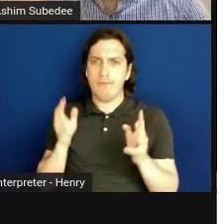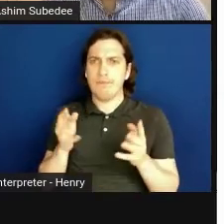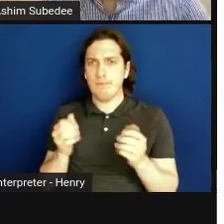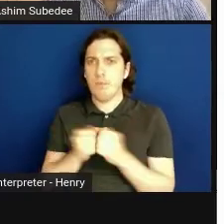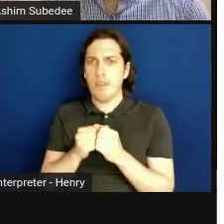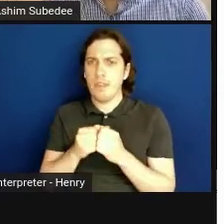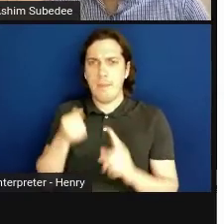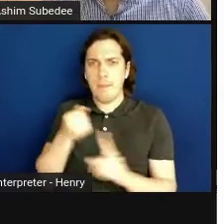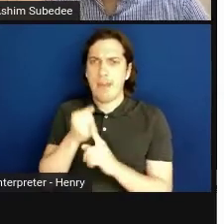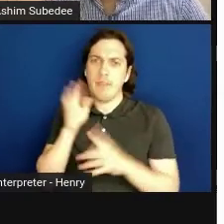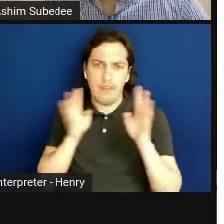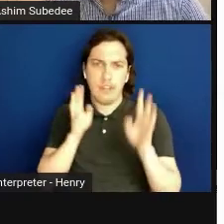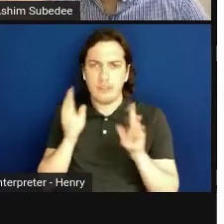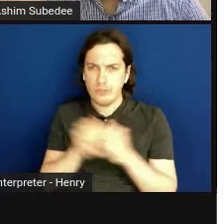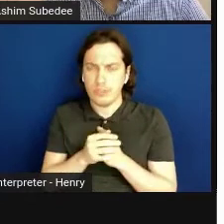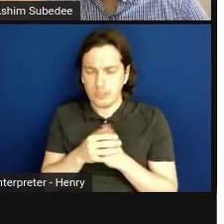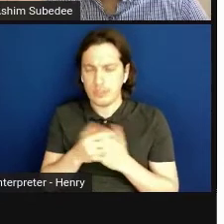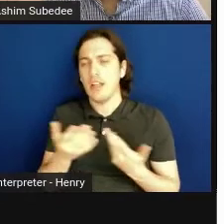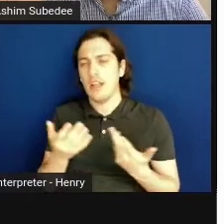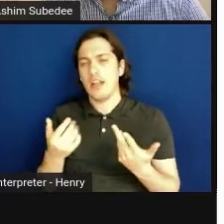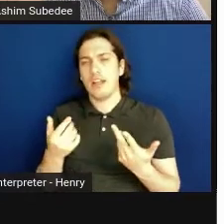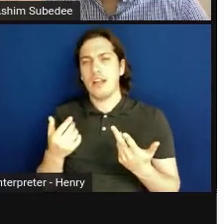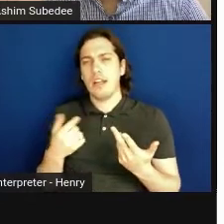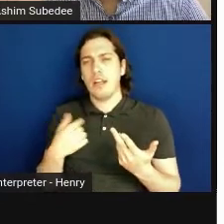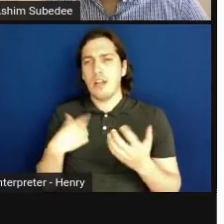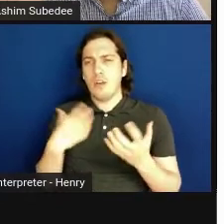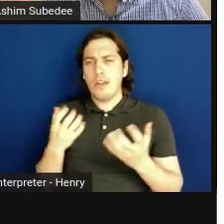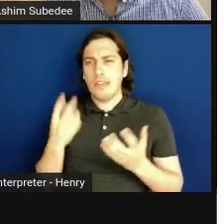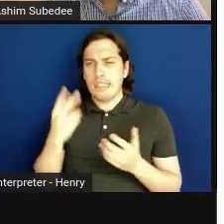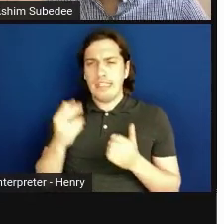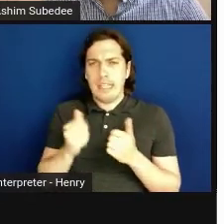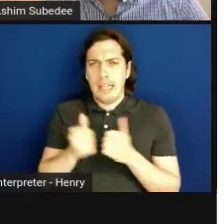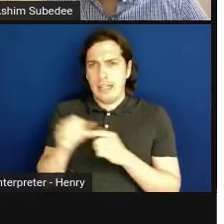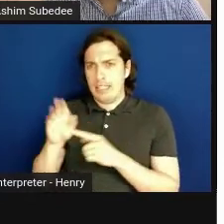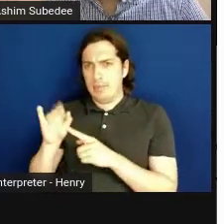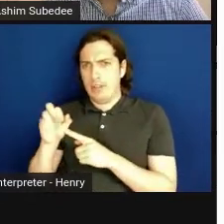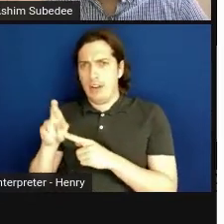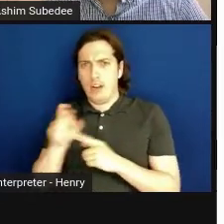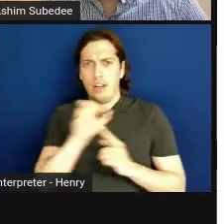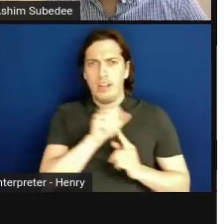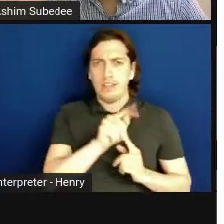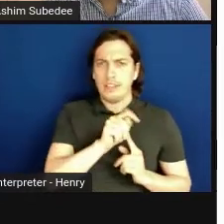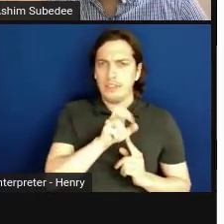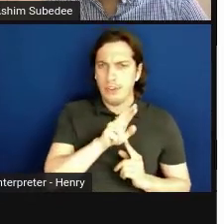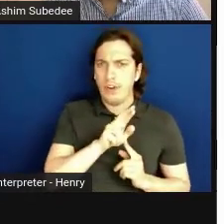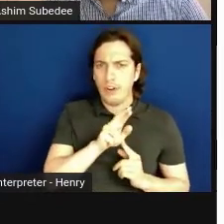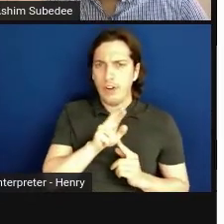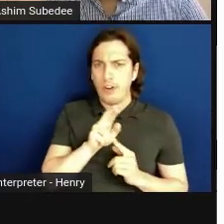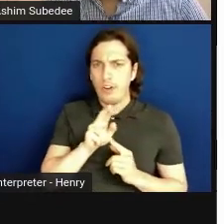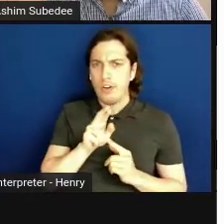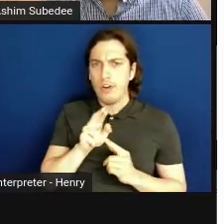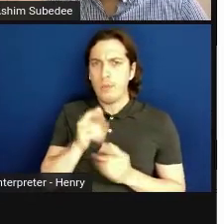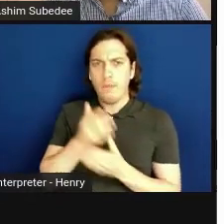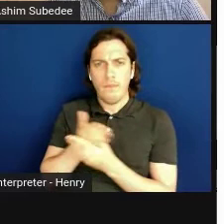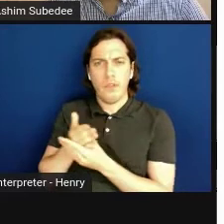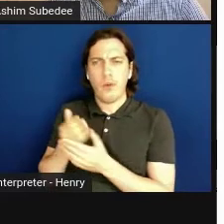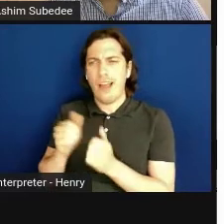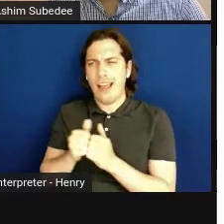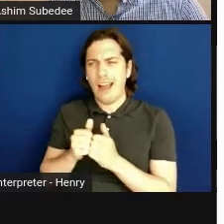We wanted to see how the SBIR and STTR portfolio, how those small businesses .. .